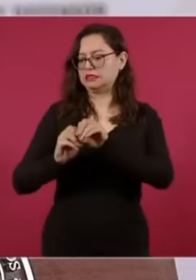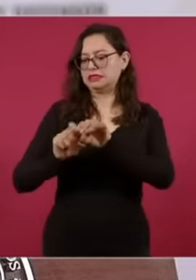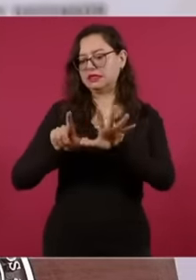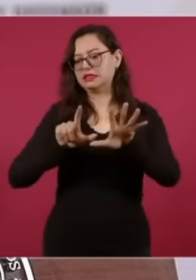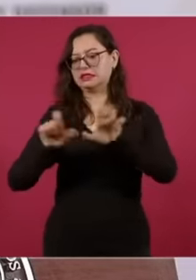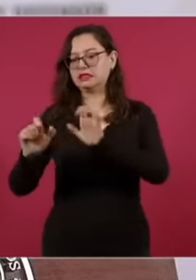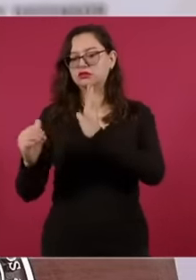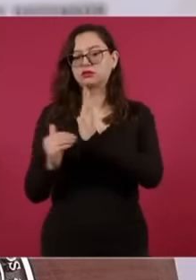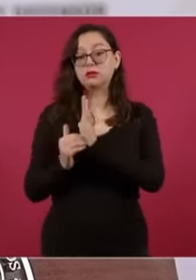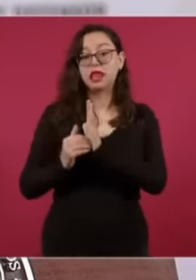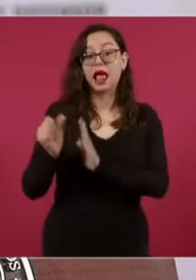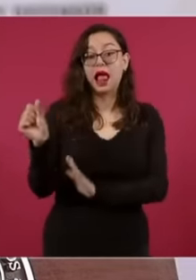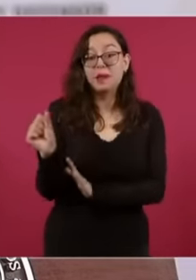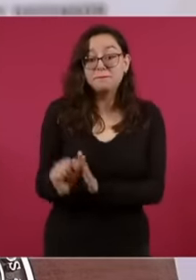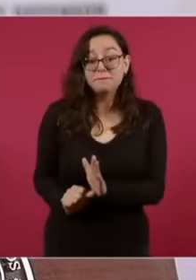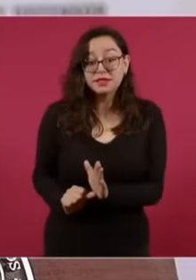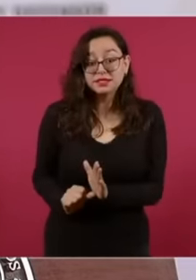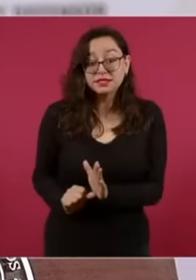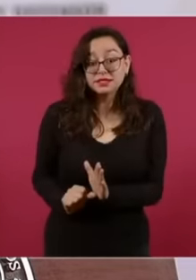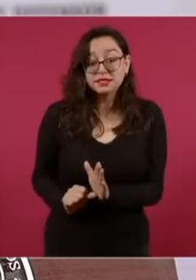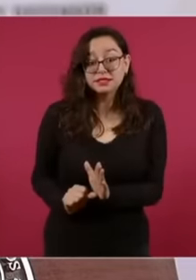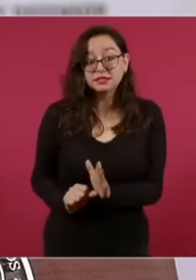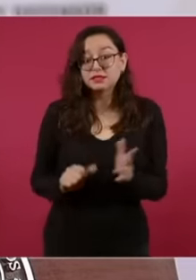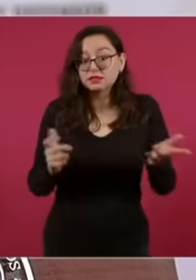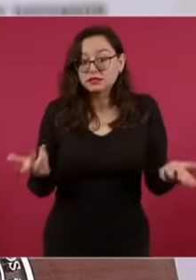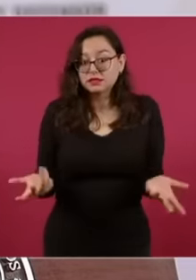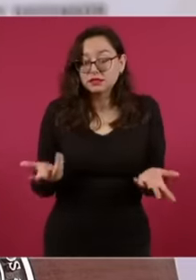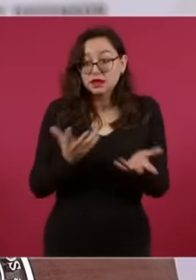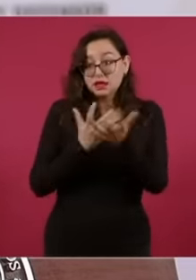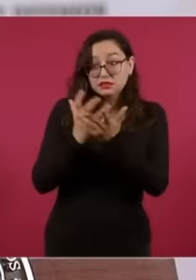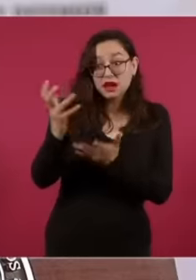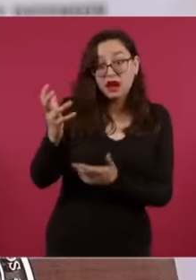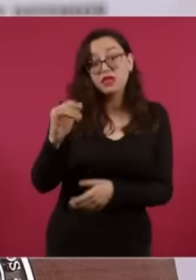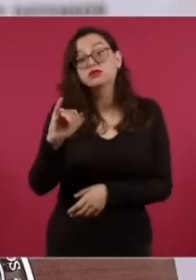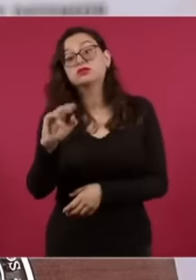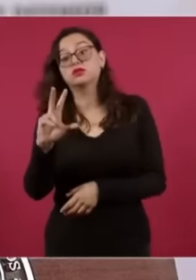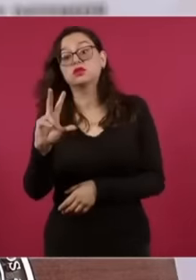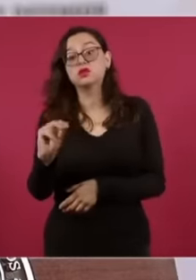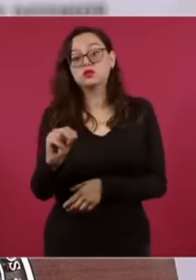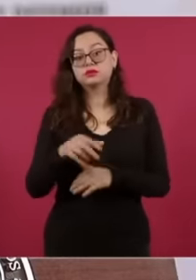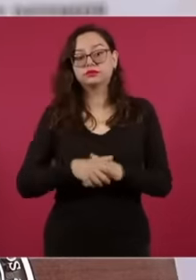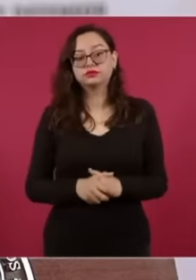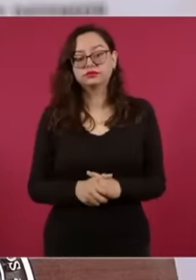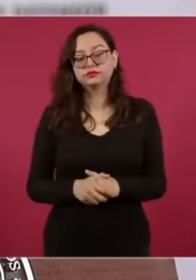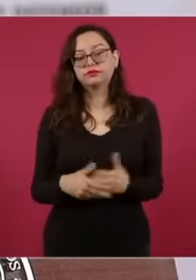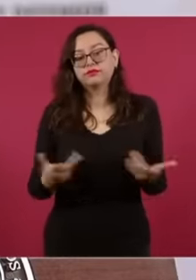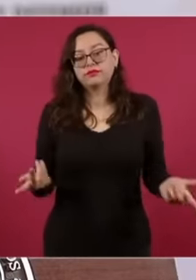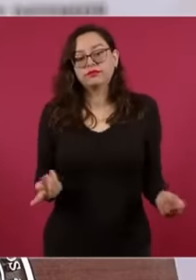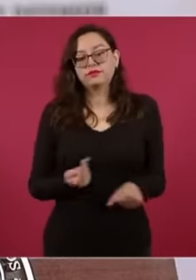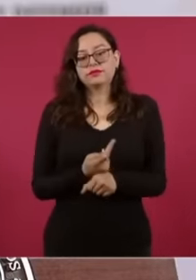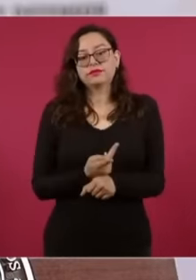excessive look what draws attention here is the inconsistency They have even had it satiety